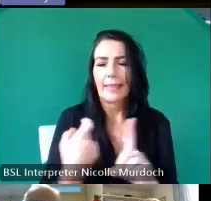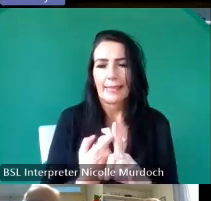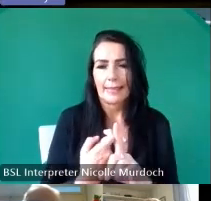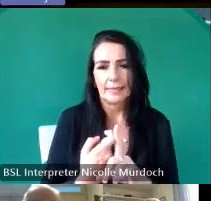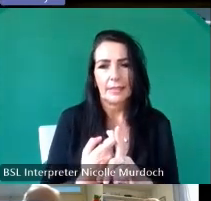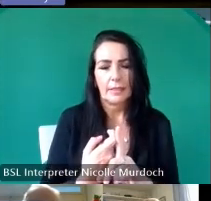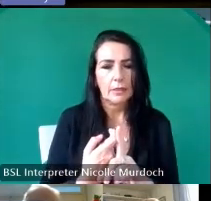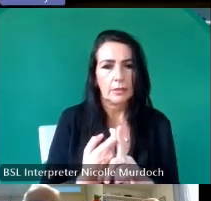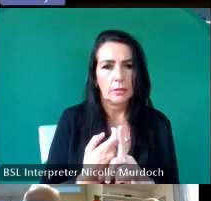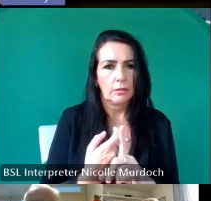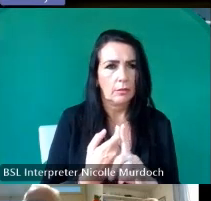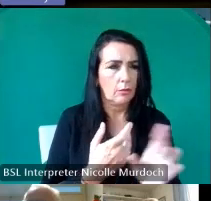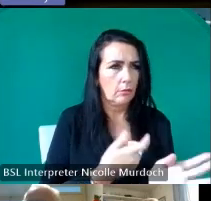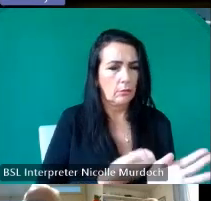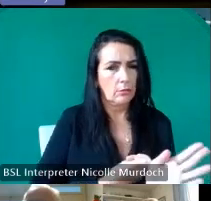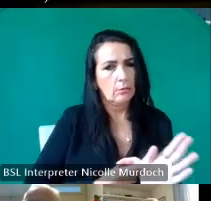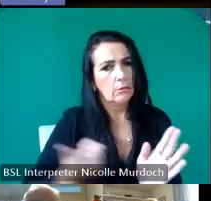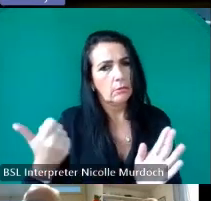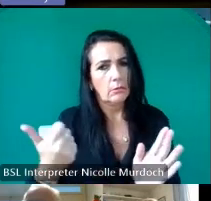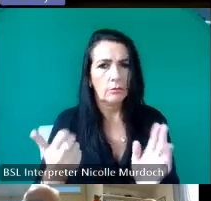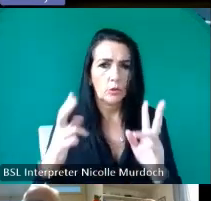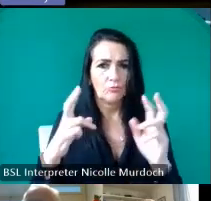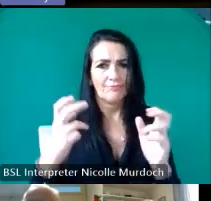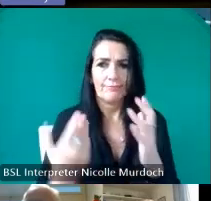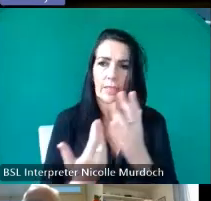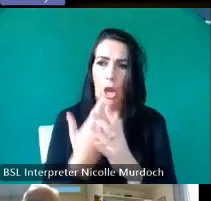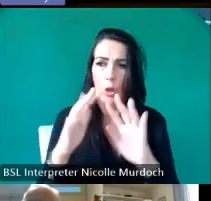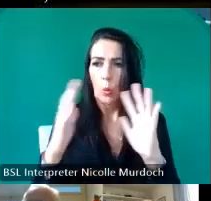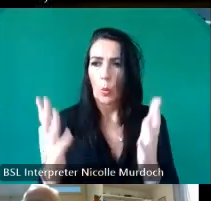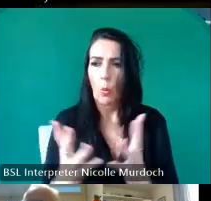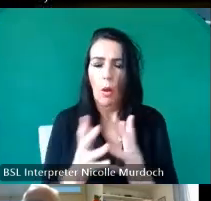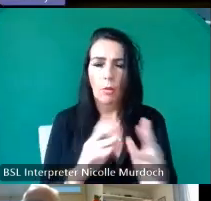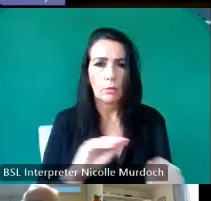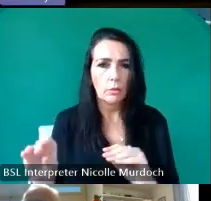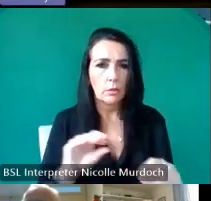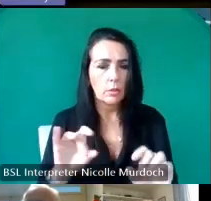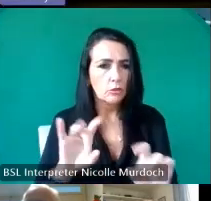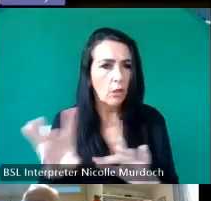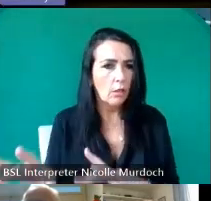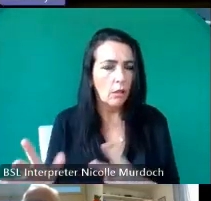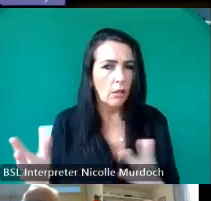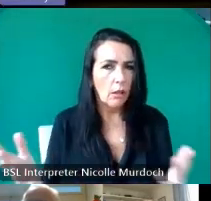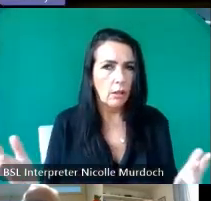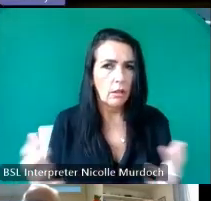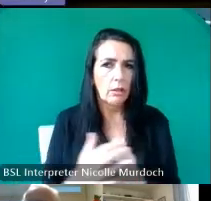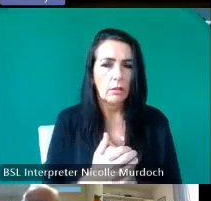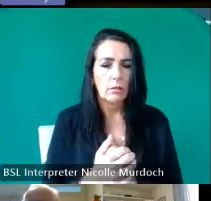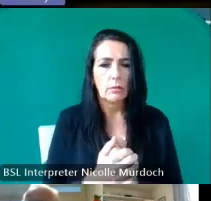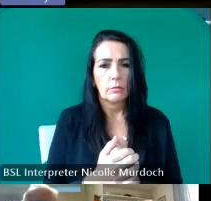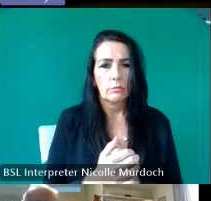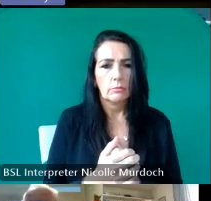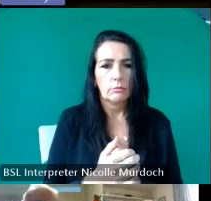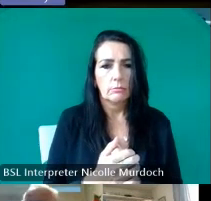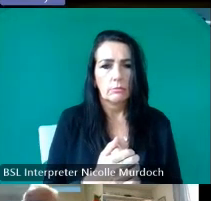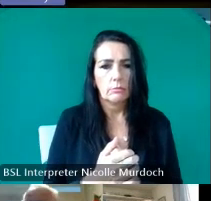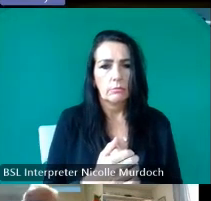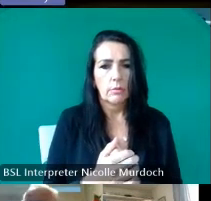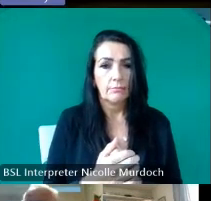to the new world and um the names of the people CLE have all been forgotten but what pass passed